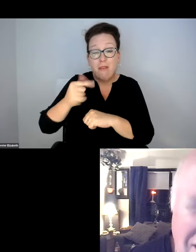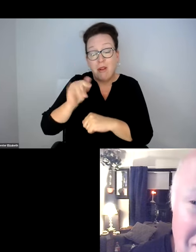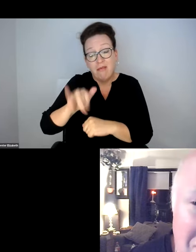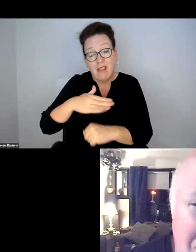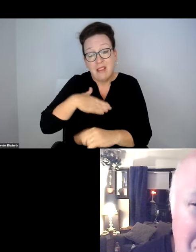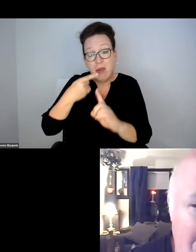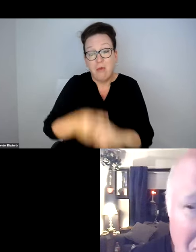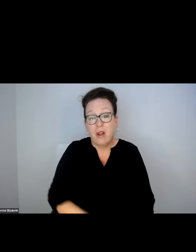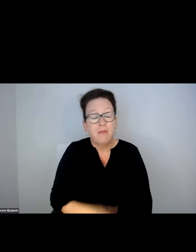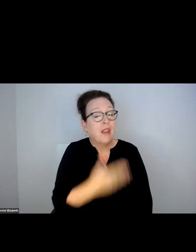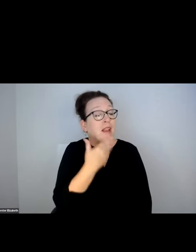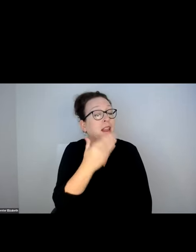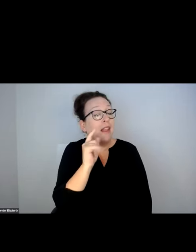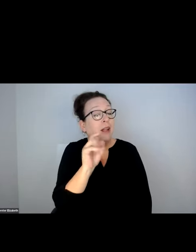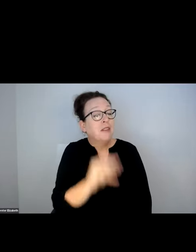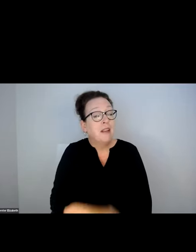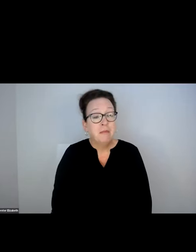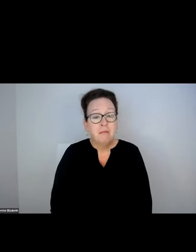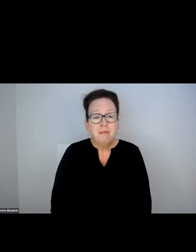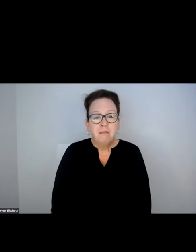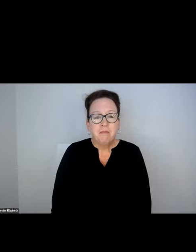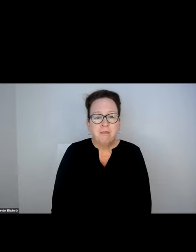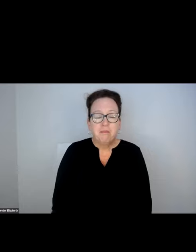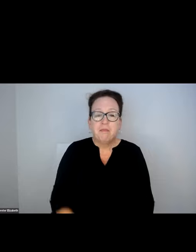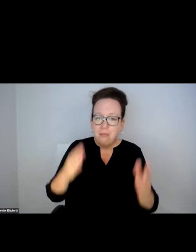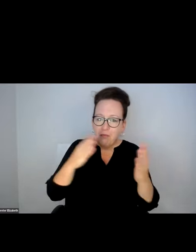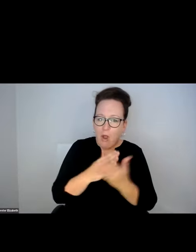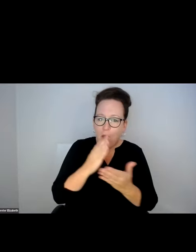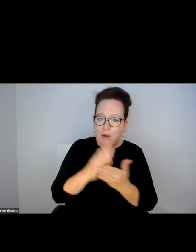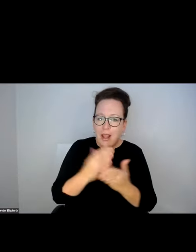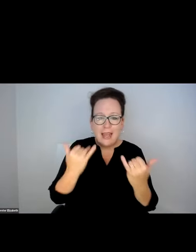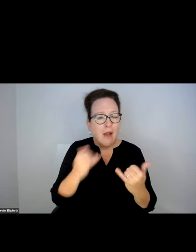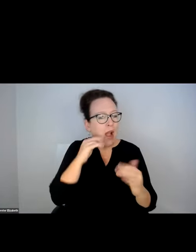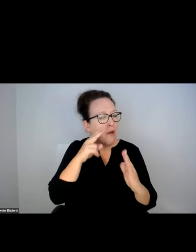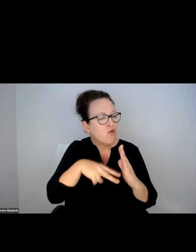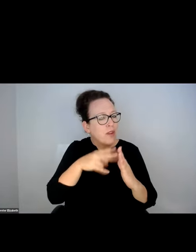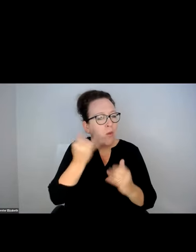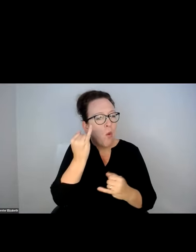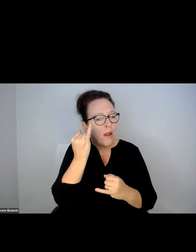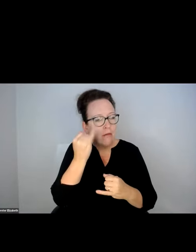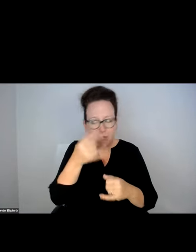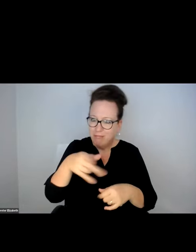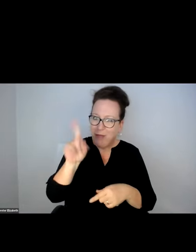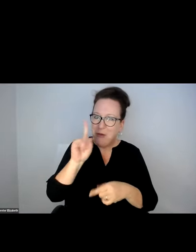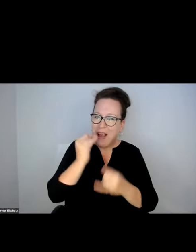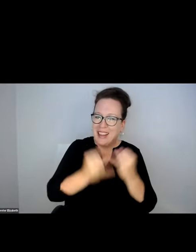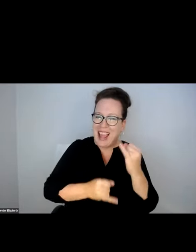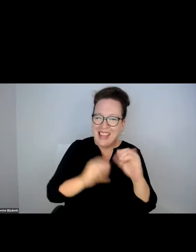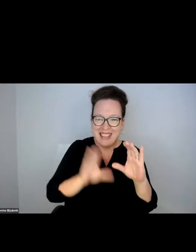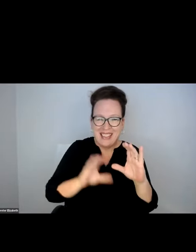SAFER. RATHER THAN THE FLOATING ONE. THAT'S WHAT I'M TRYING TO SAY. THANKS, TOM.